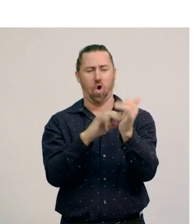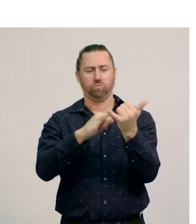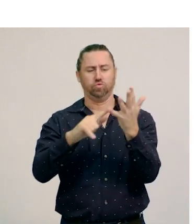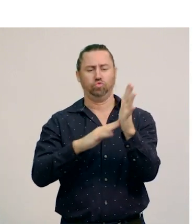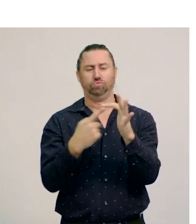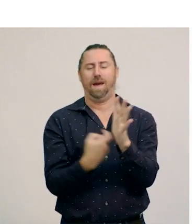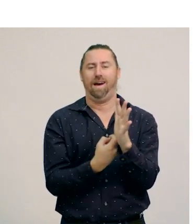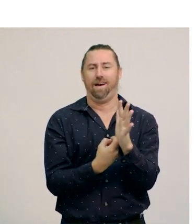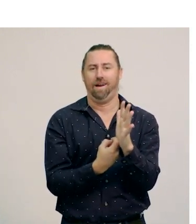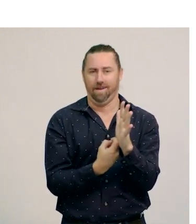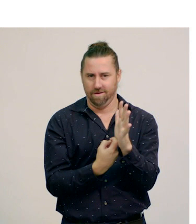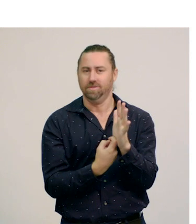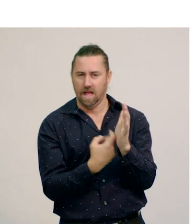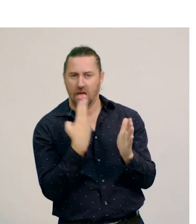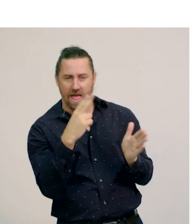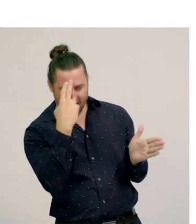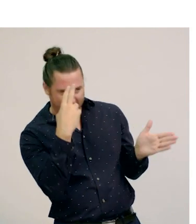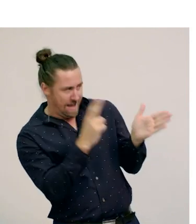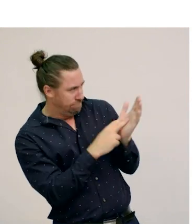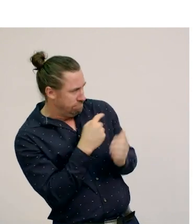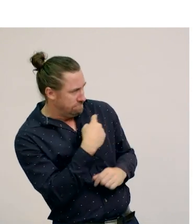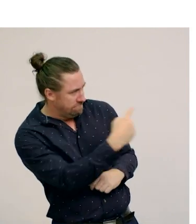Let’s label these organisms as consumers.